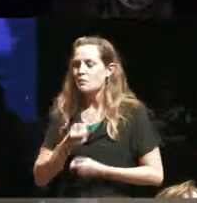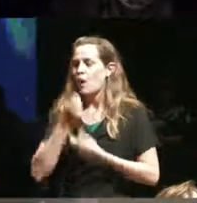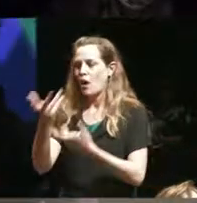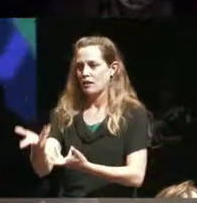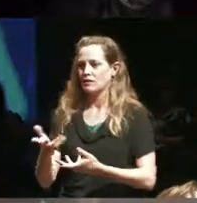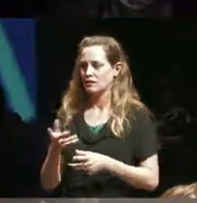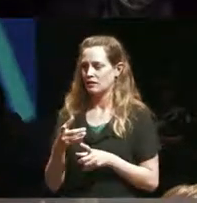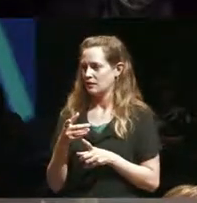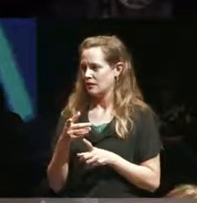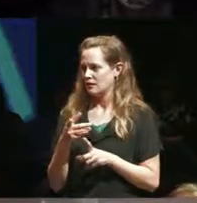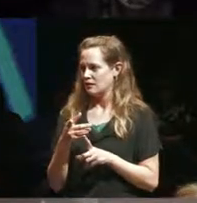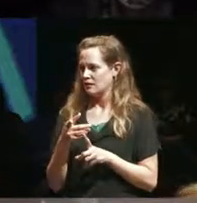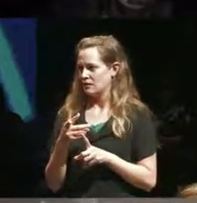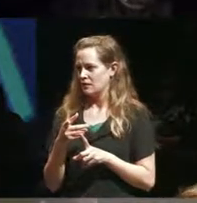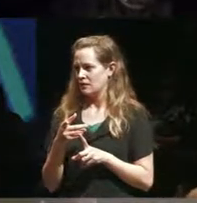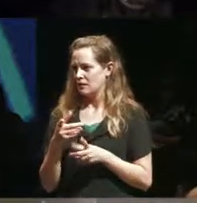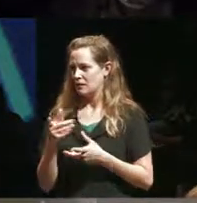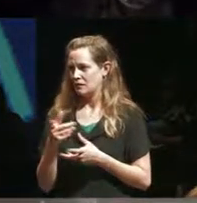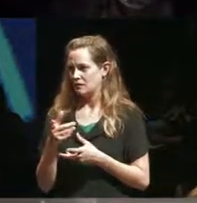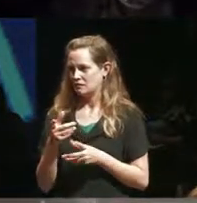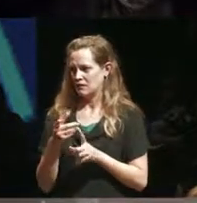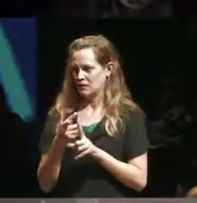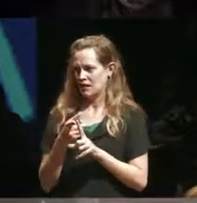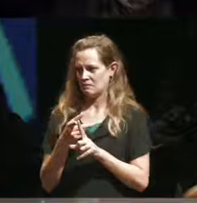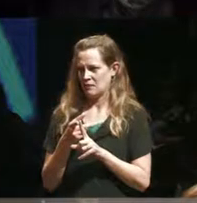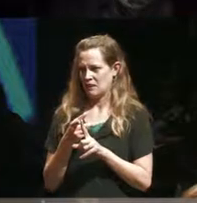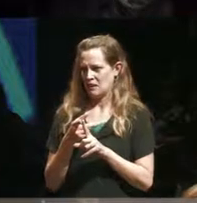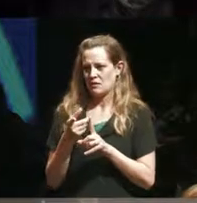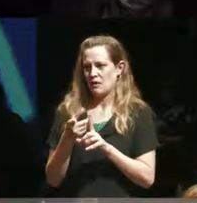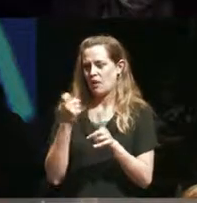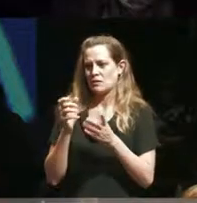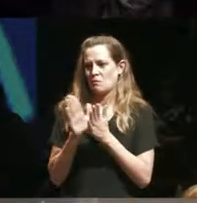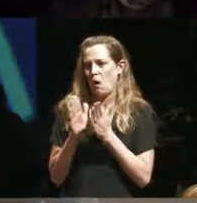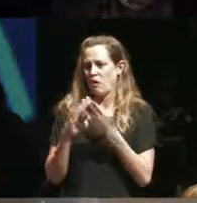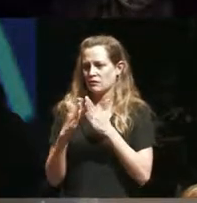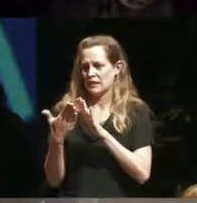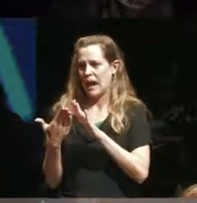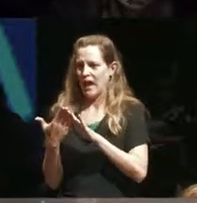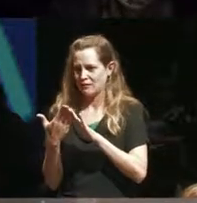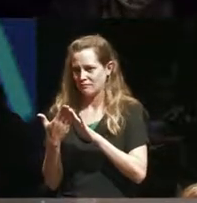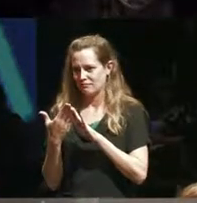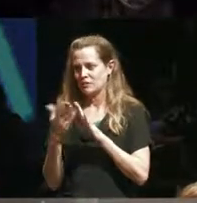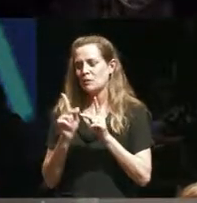from post Lynch that's why I just said that so so it reminds me of that